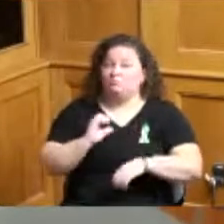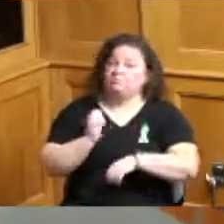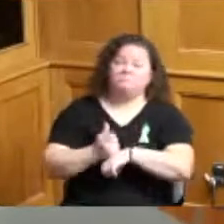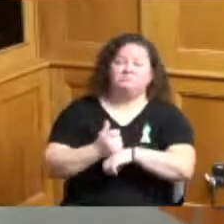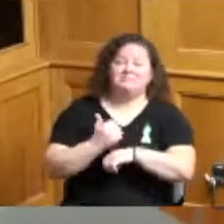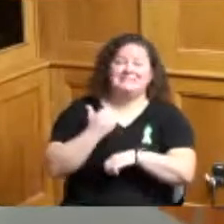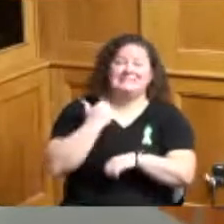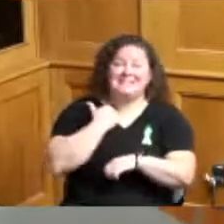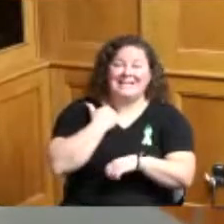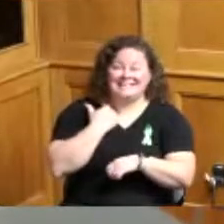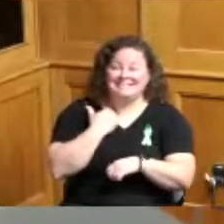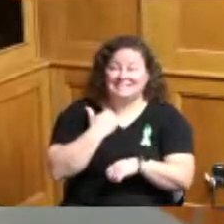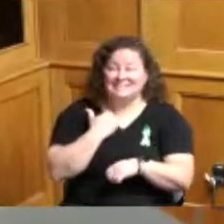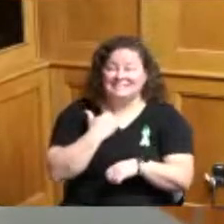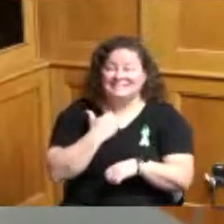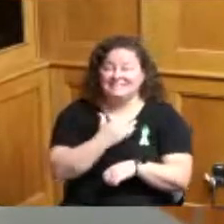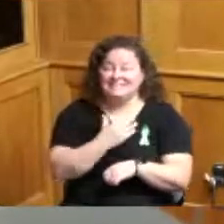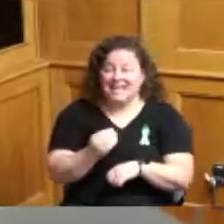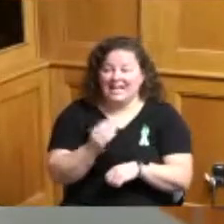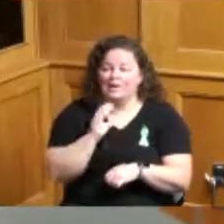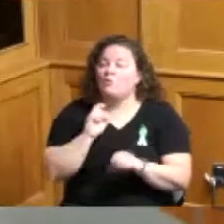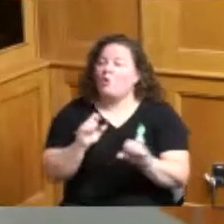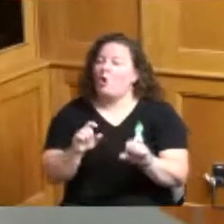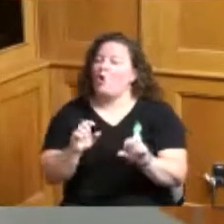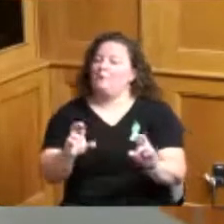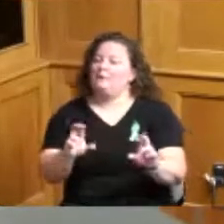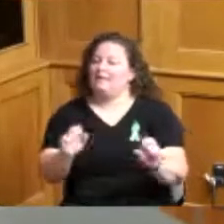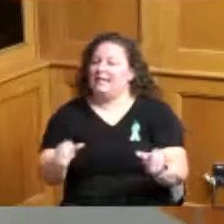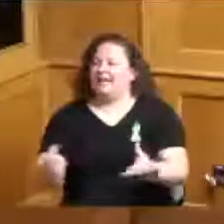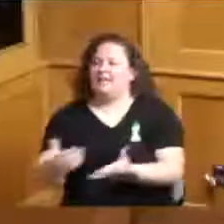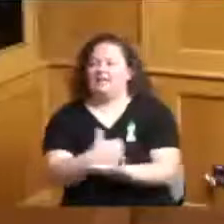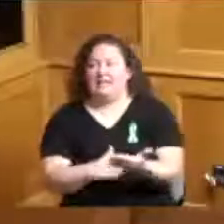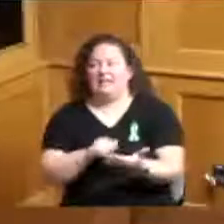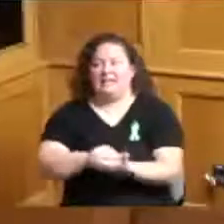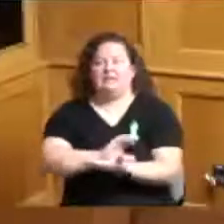significant delinquent amount okay thank you so much any questions or comments